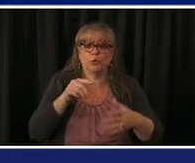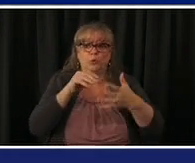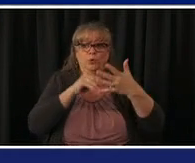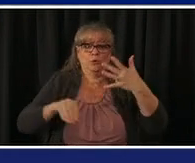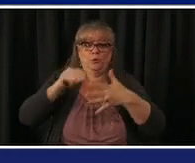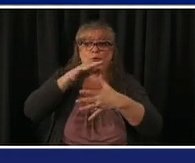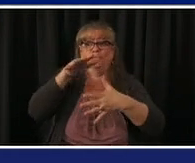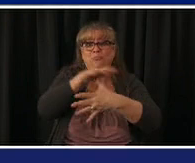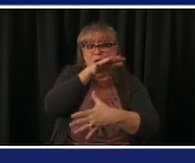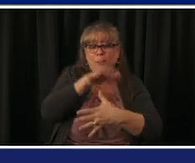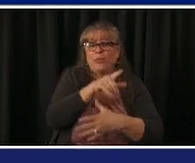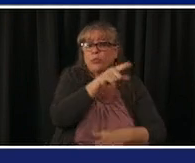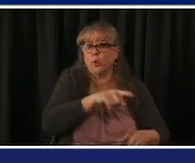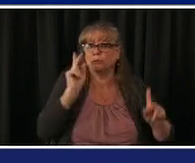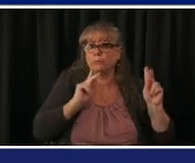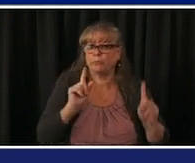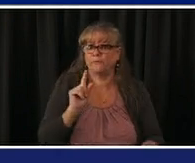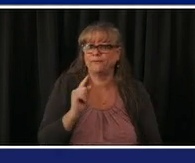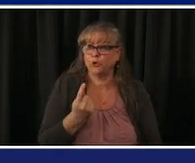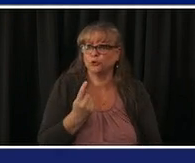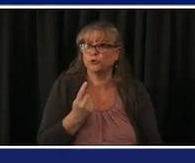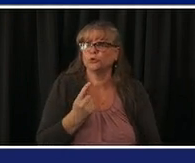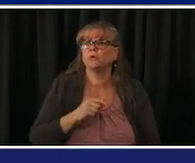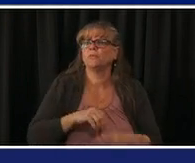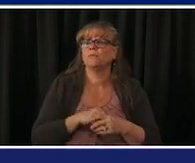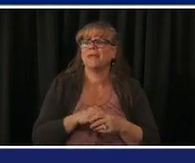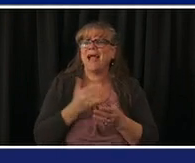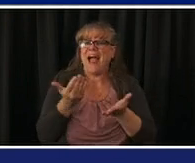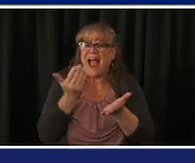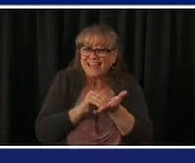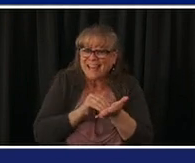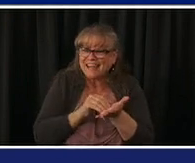wouldn't so much be the self scheduling pharmacies that do that but like hospitals community health